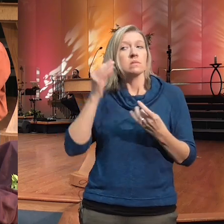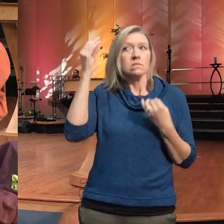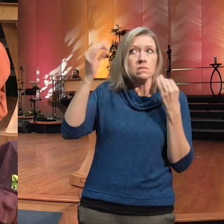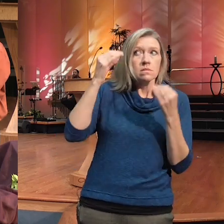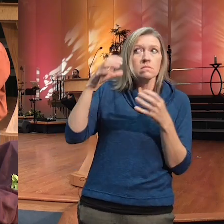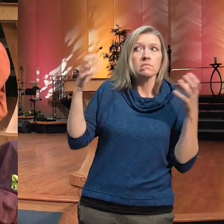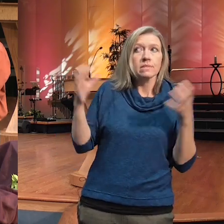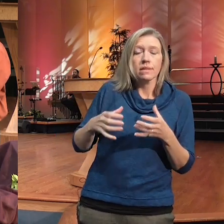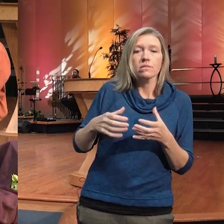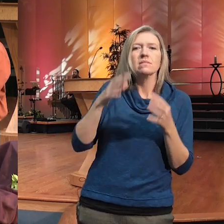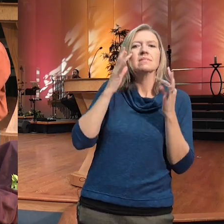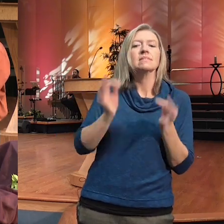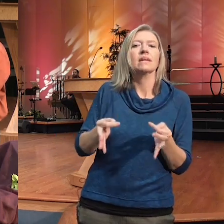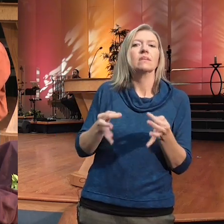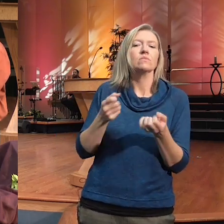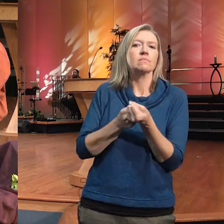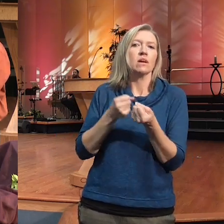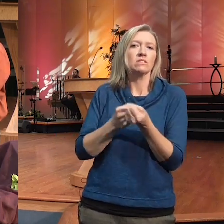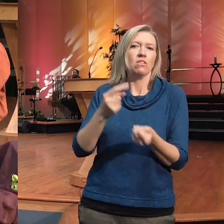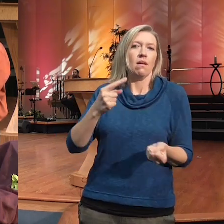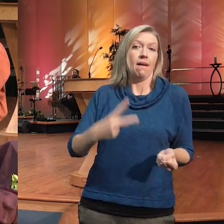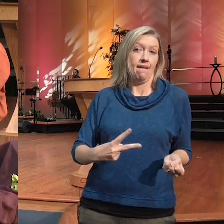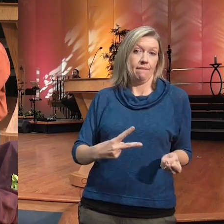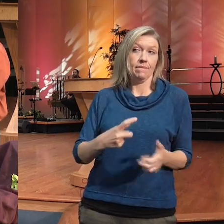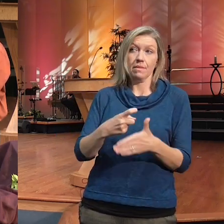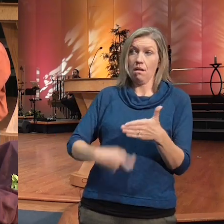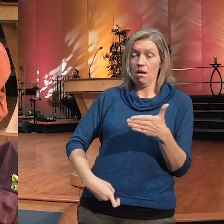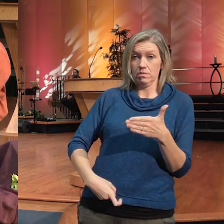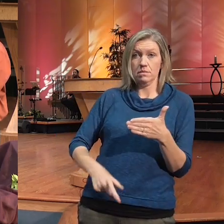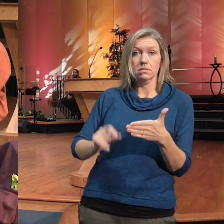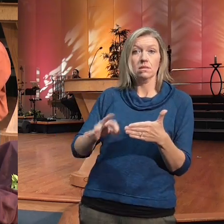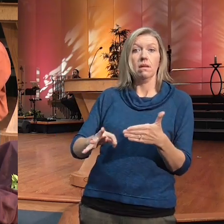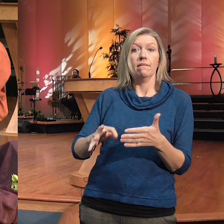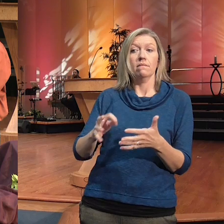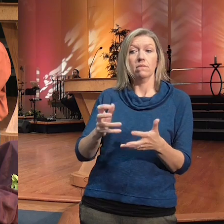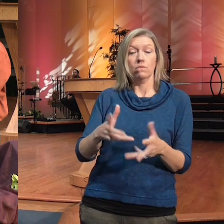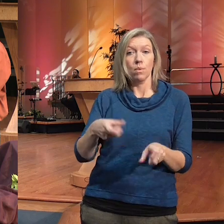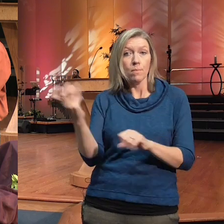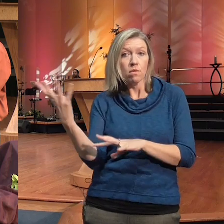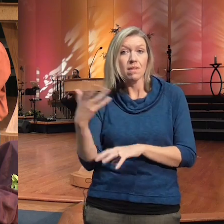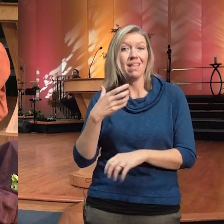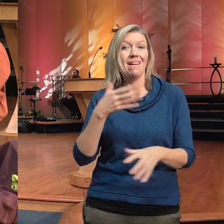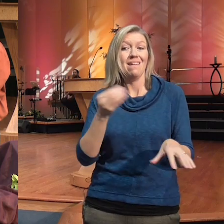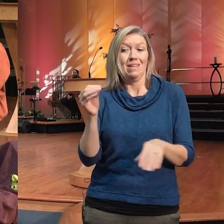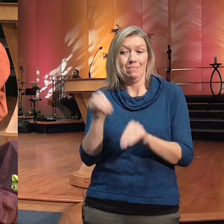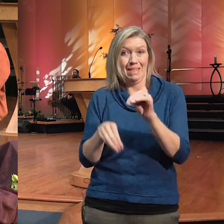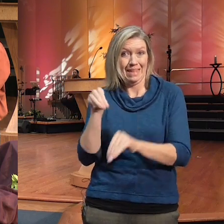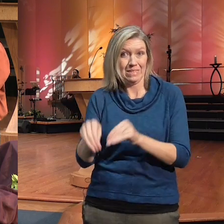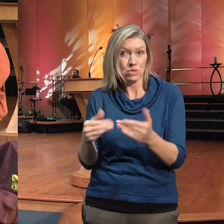half of the cost of this process of removal and replanting which is $225,000 in a matching